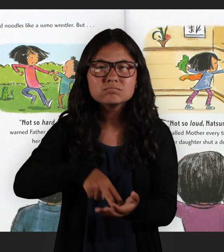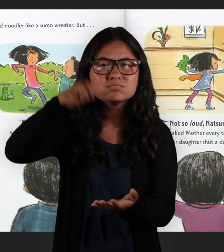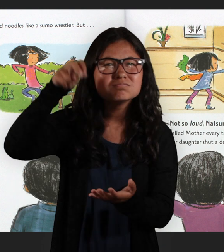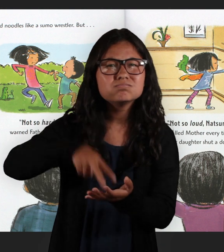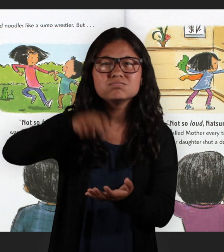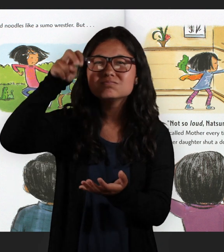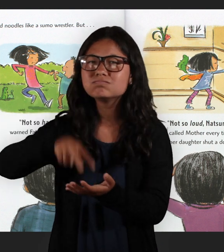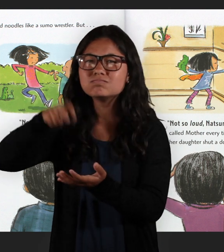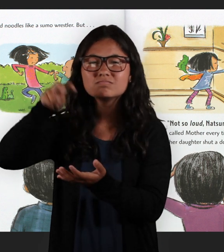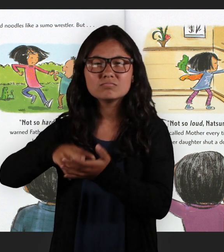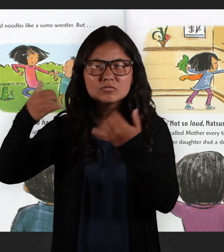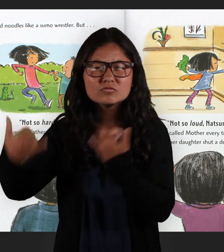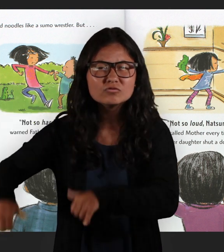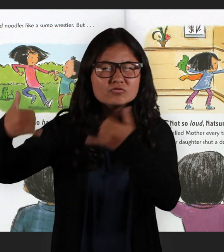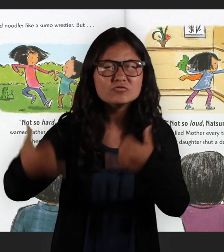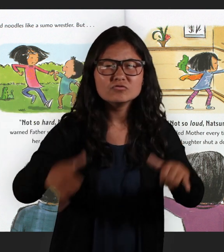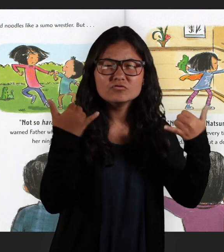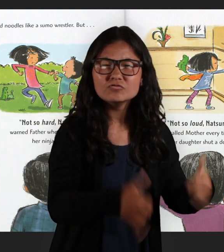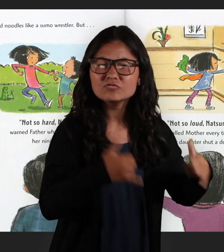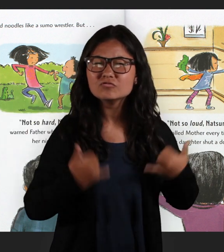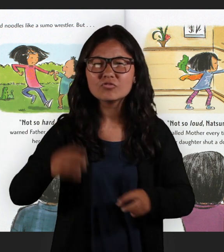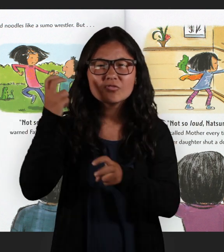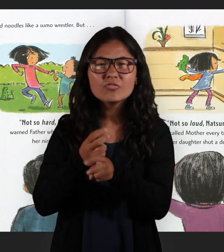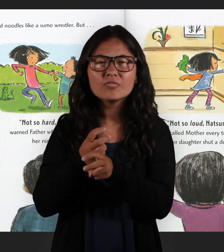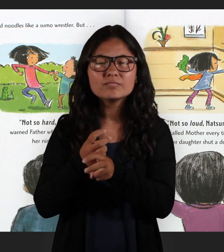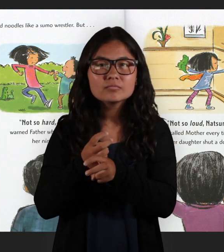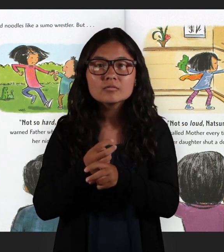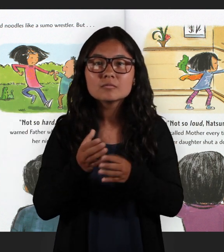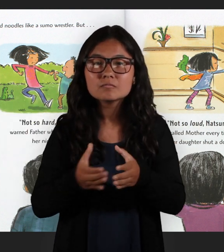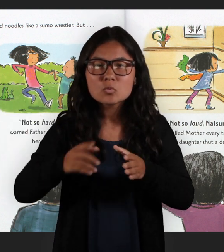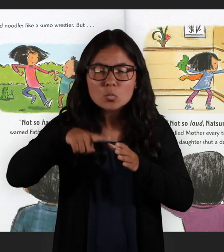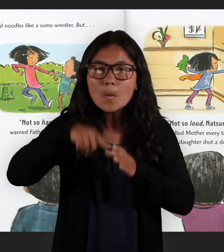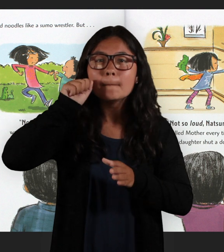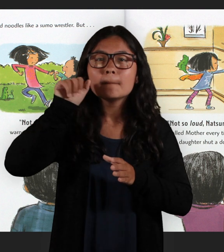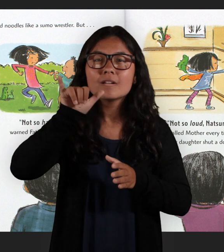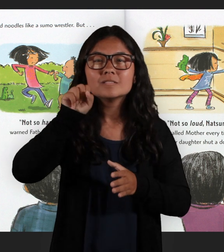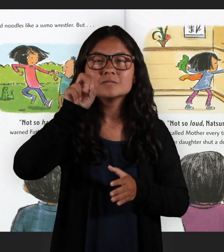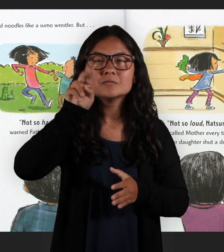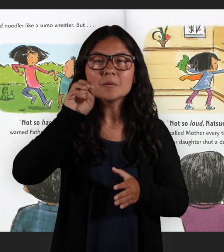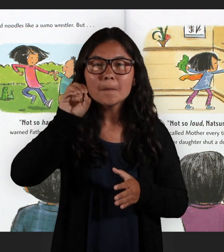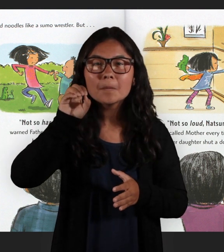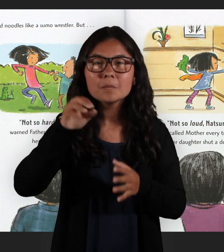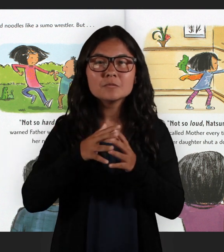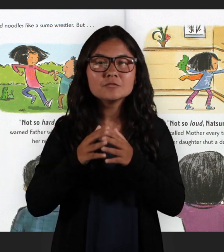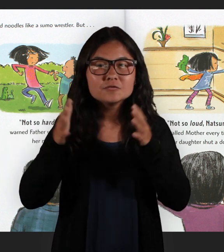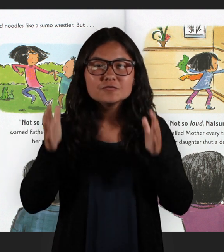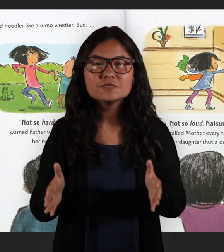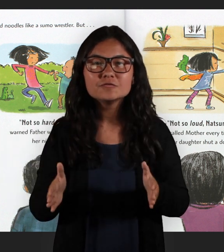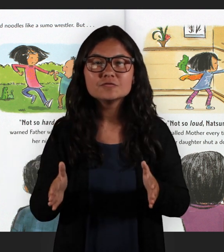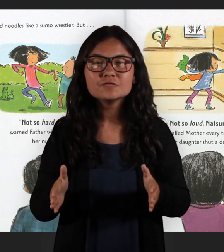She jumped high, played hard, and slurped noodles like a sumo wrestler.